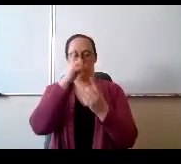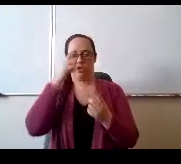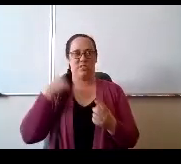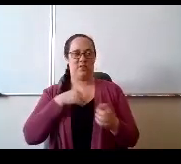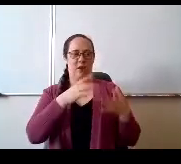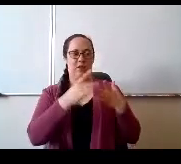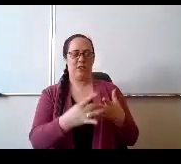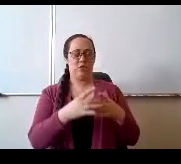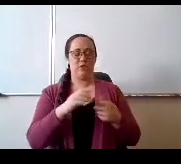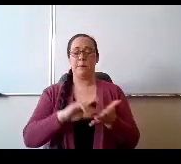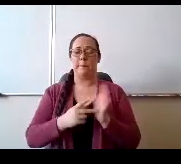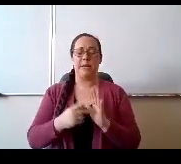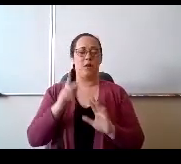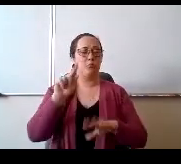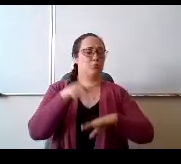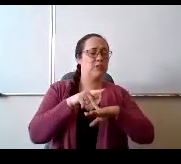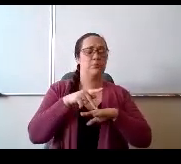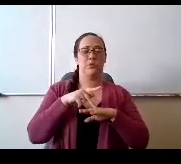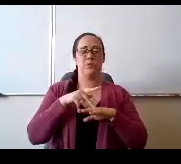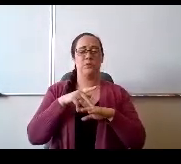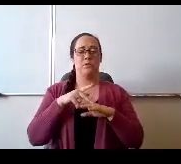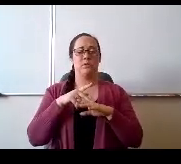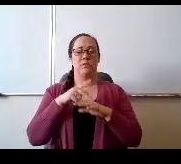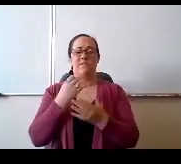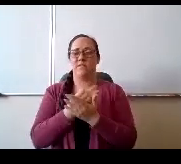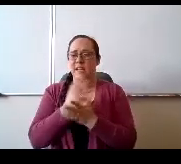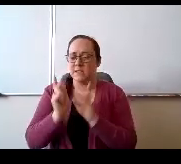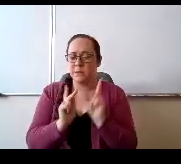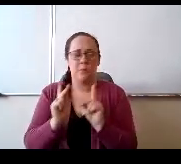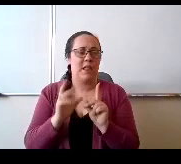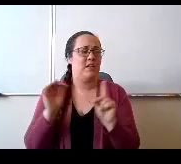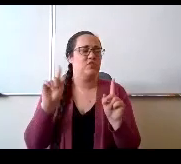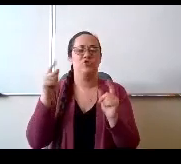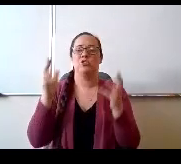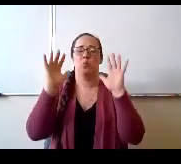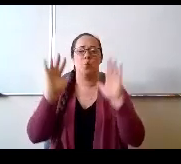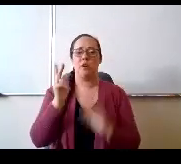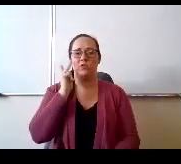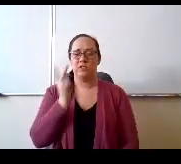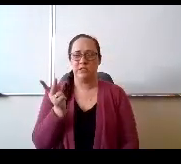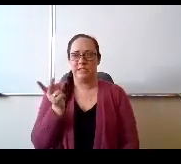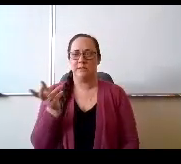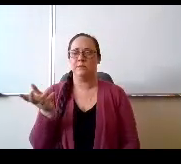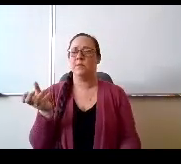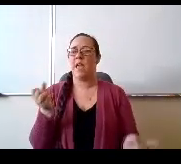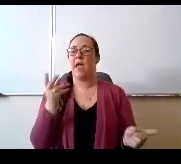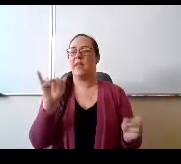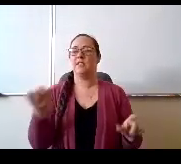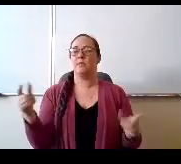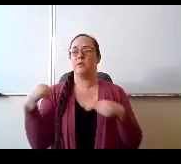and it's just great to see. So while we don't and that's been going on even before I started teaching those classes, I know that.